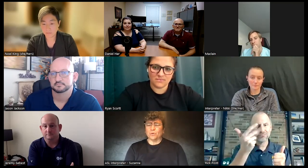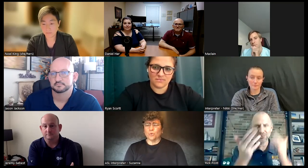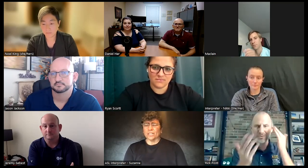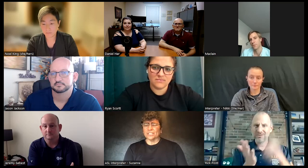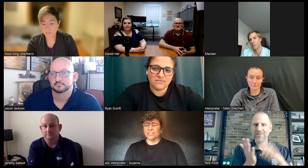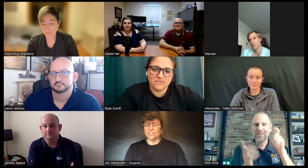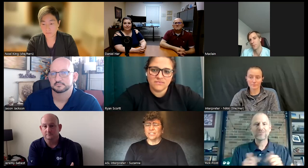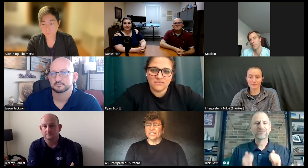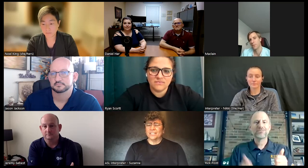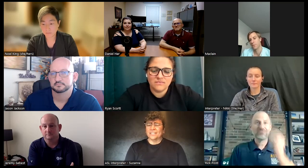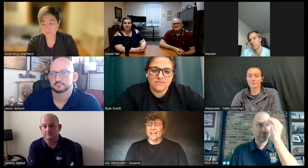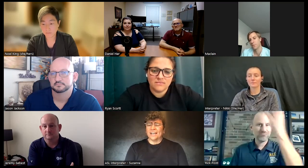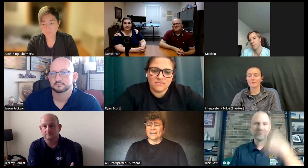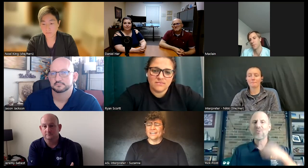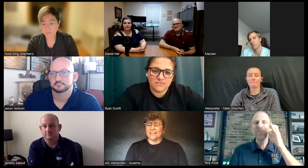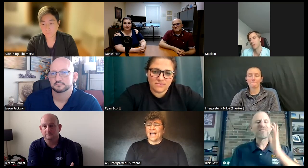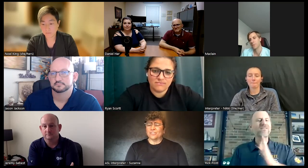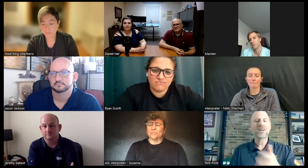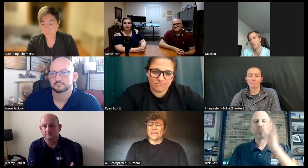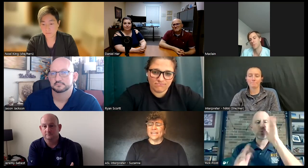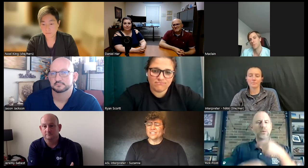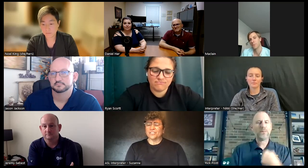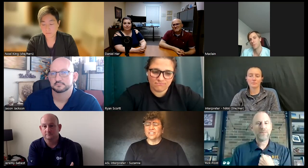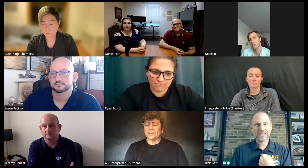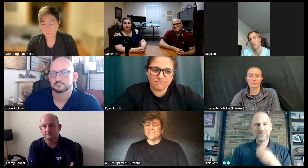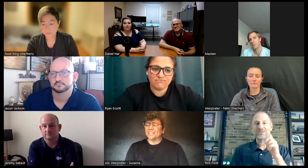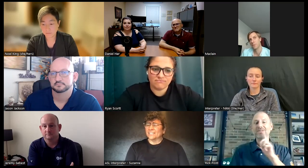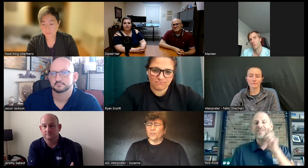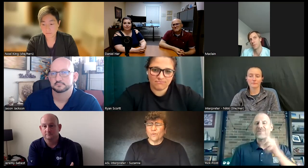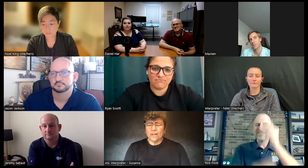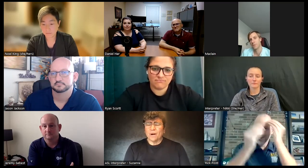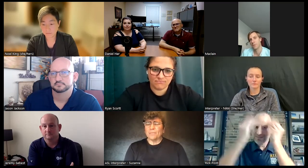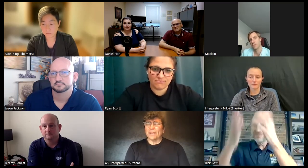who were concerned and I had to be assertive I said don't worry about me